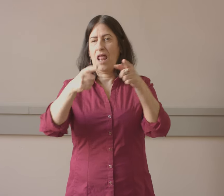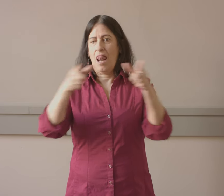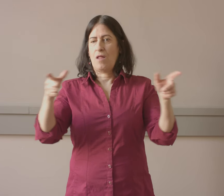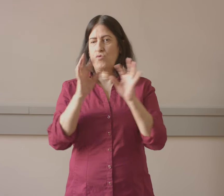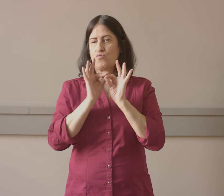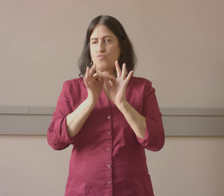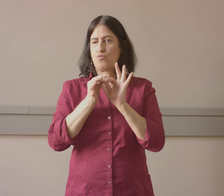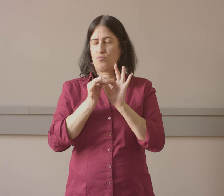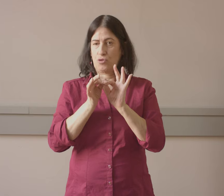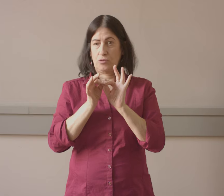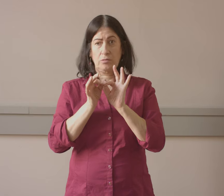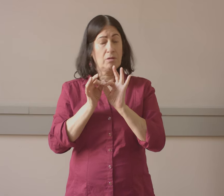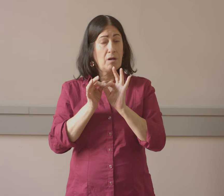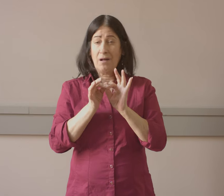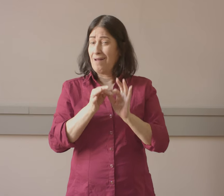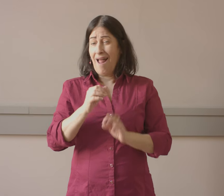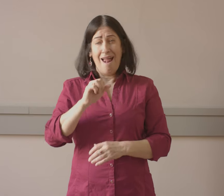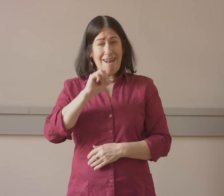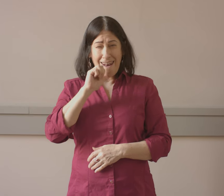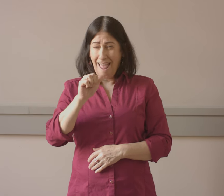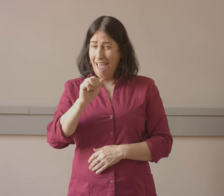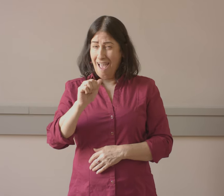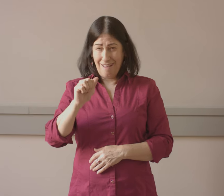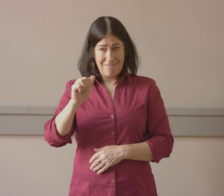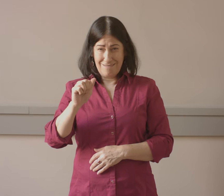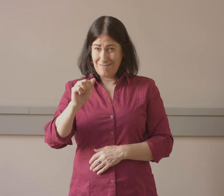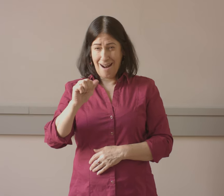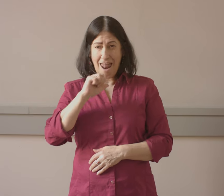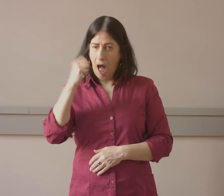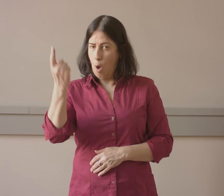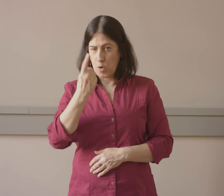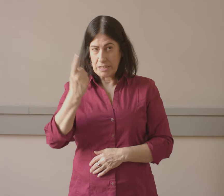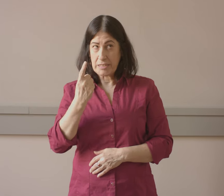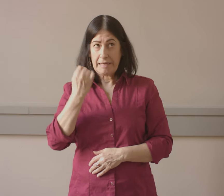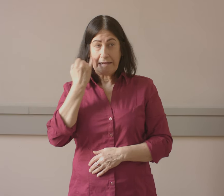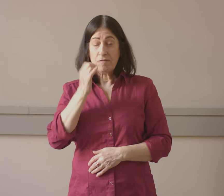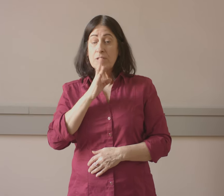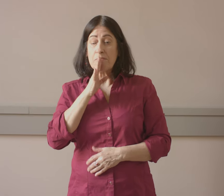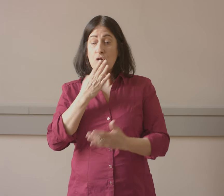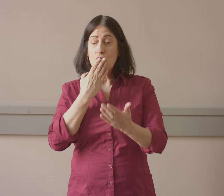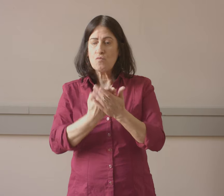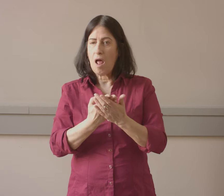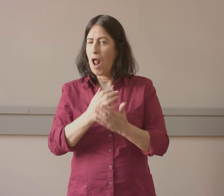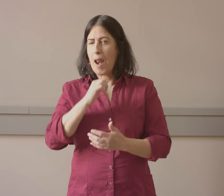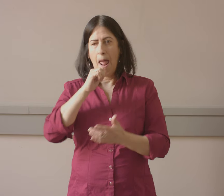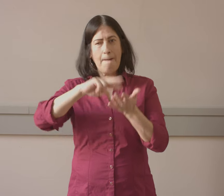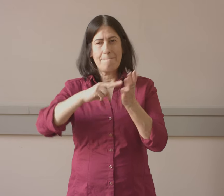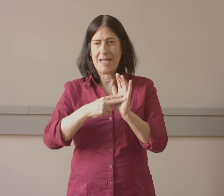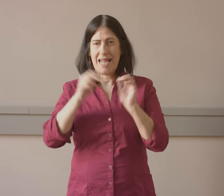often refused to provide me an interpreter. So if you speak very well,